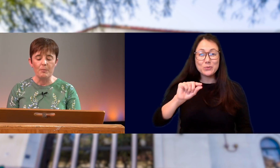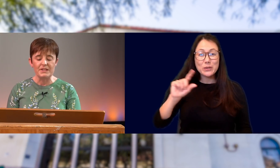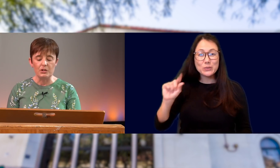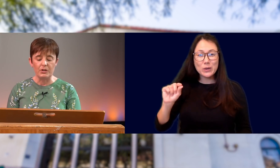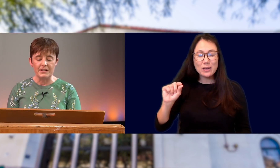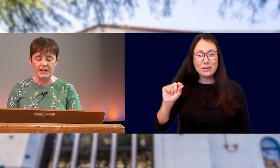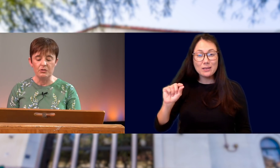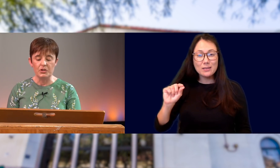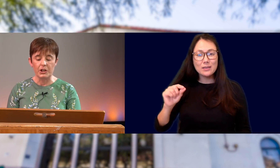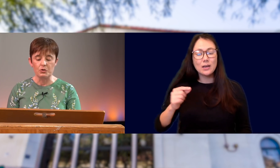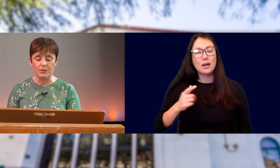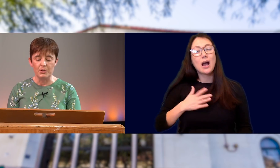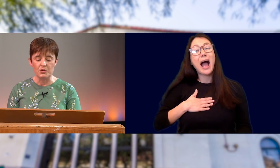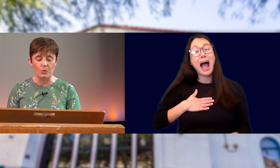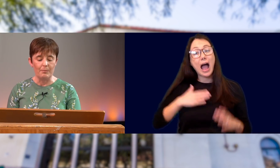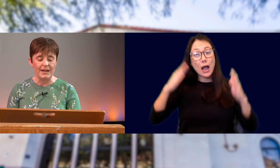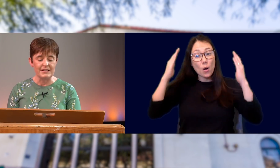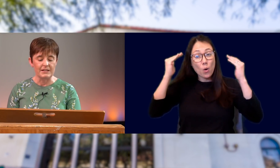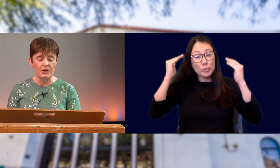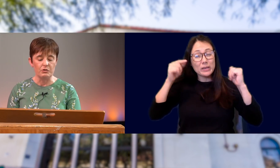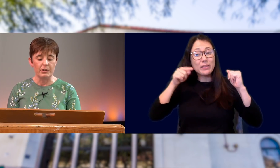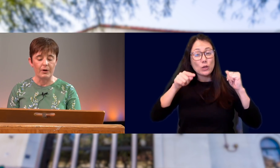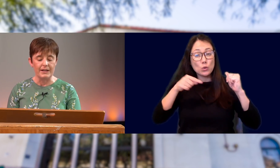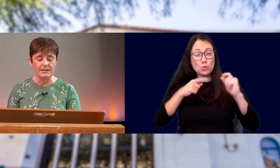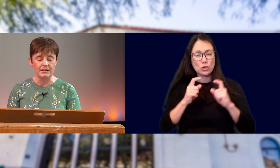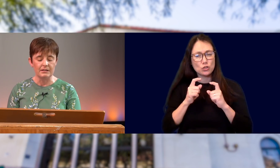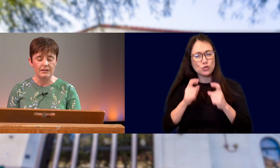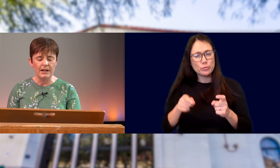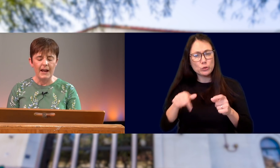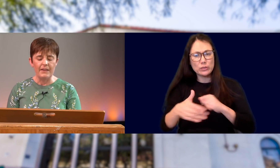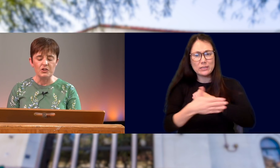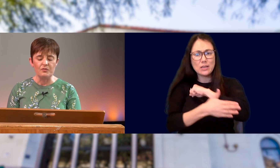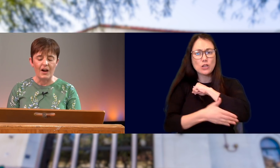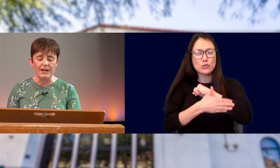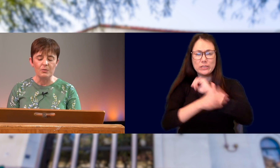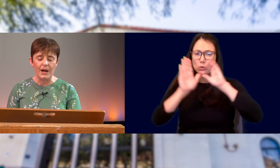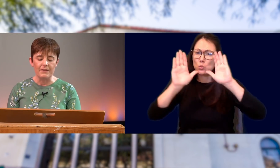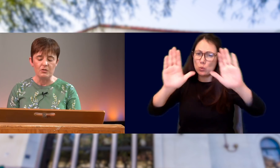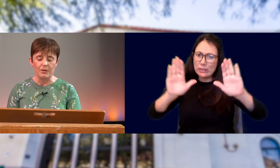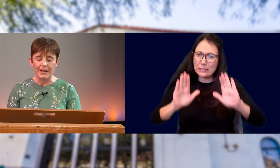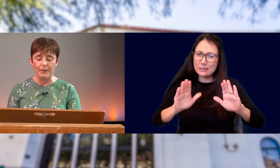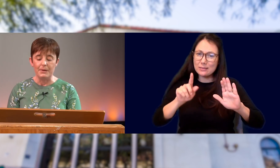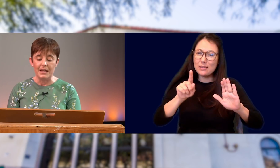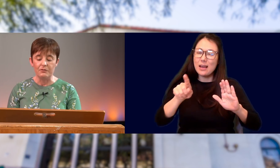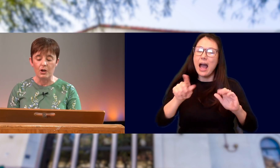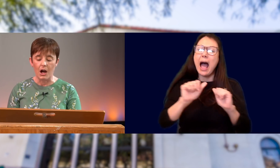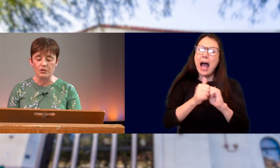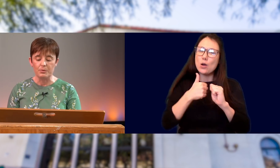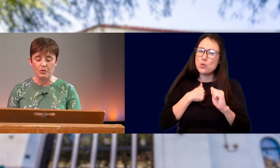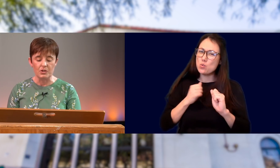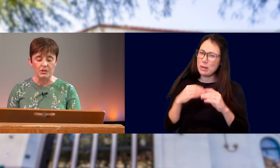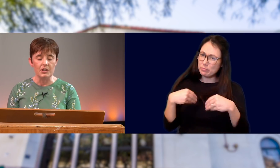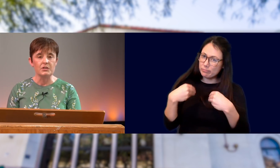MY HOPE IS THAT YOU CONTINUE TO CONTRIBUTE TO WHAT MAKES THIS COUNTRY GREAT AND THAT YOU FIND A WAY THAT YOU CAN MAKE A MEANINGFUL CONTRIBUTION